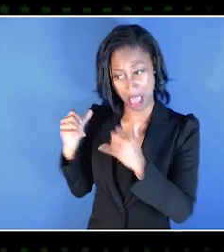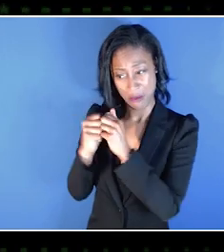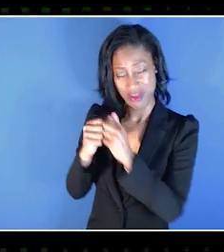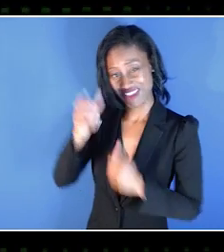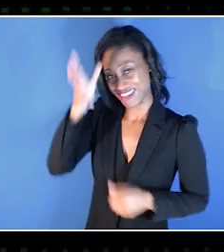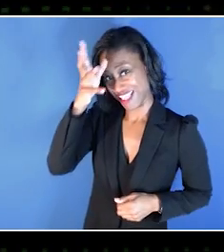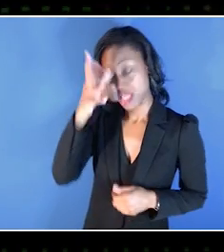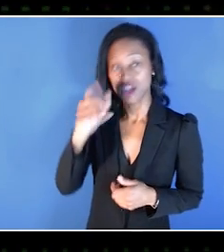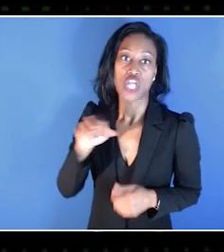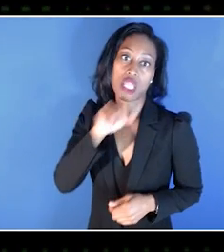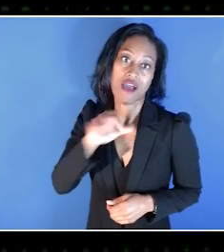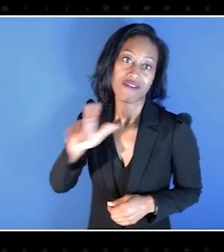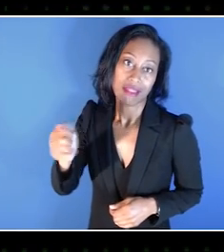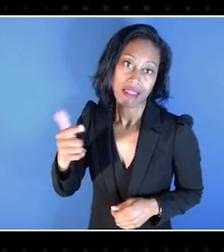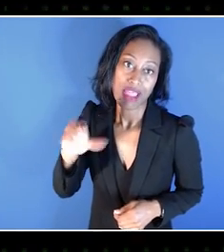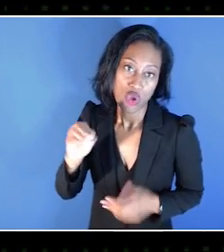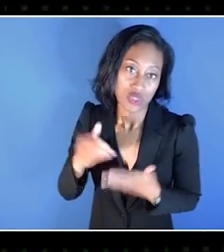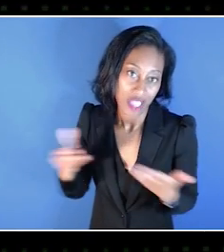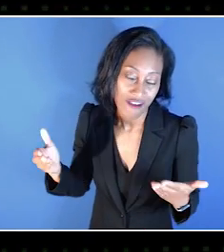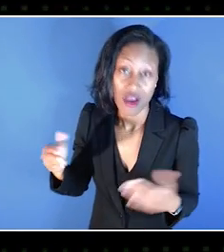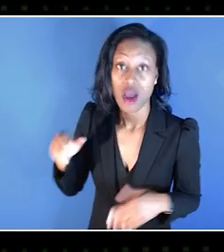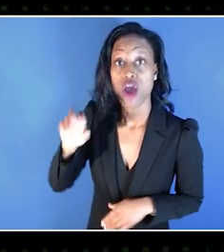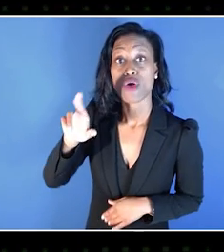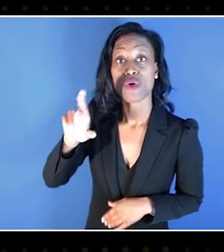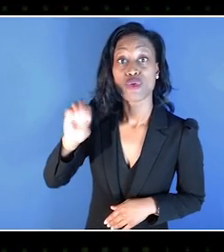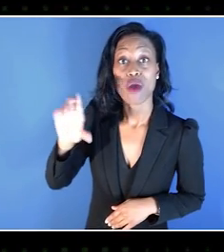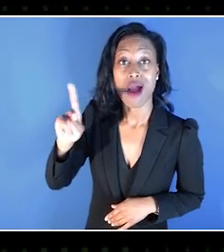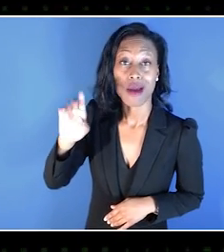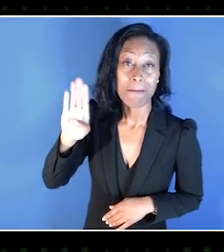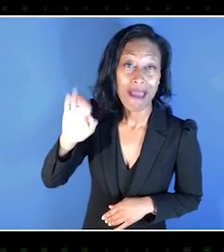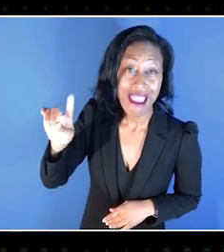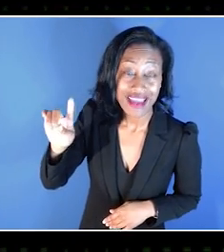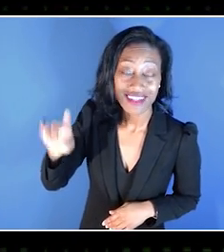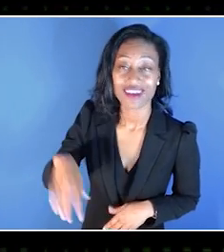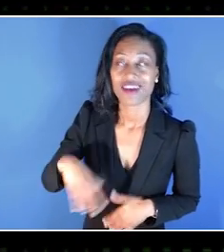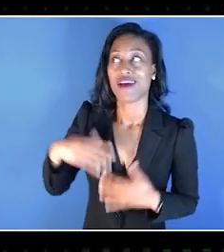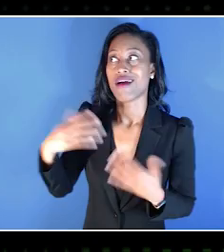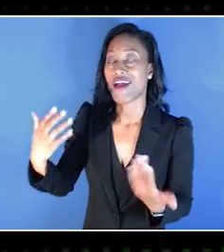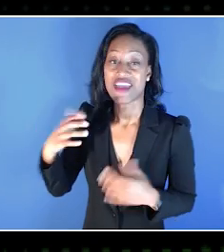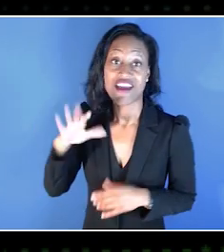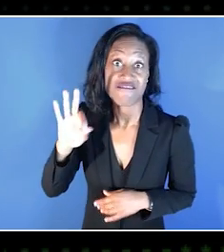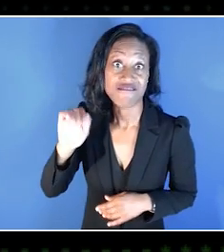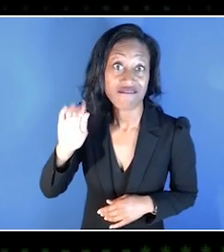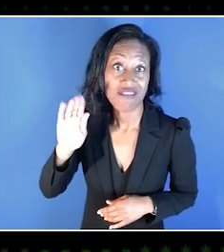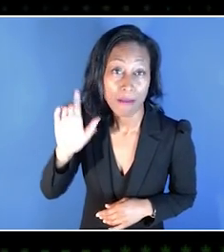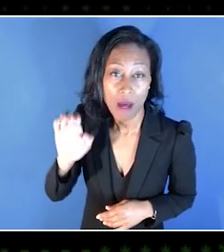And then the Rock Band was just, it was so, the whole family was playing it. It was so great. -Yeah. And then it was, you know, Fable showed up